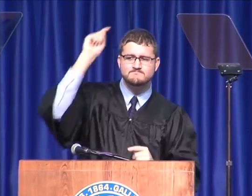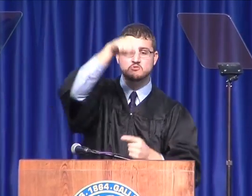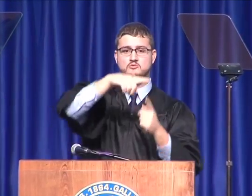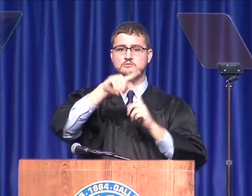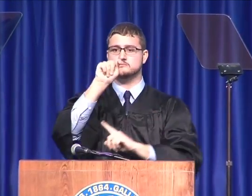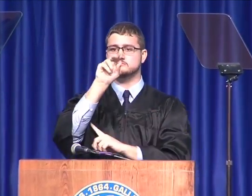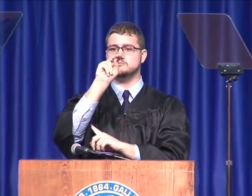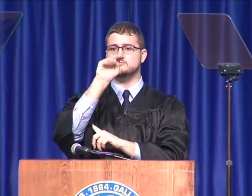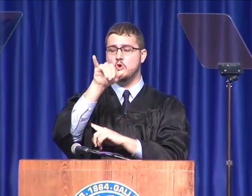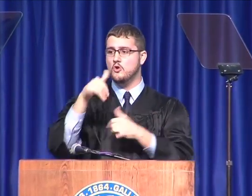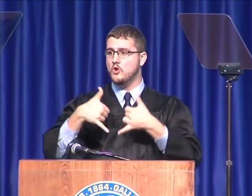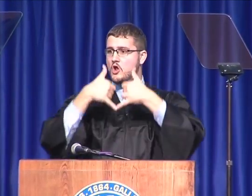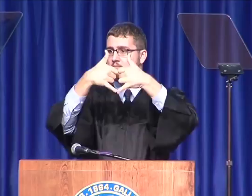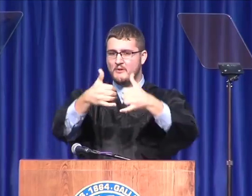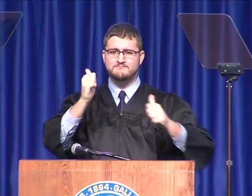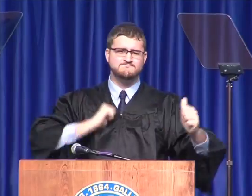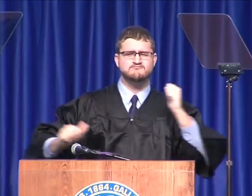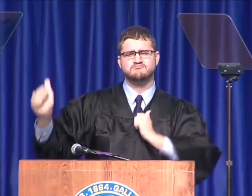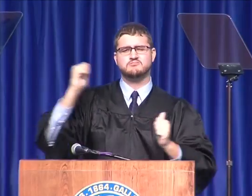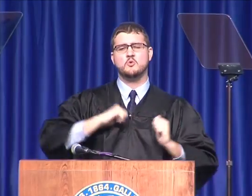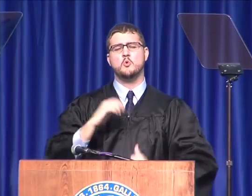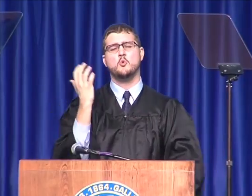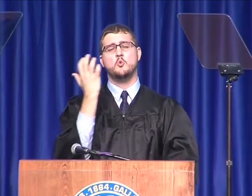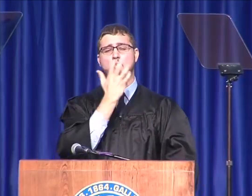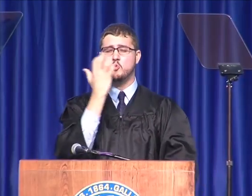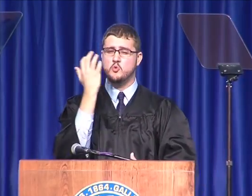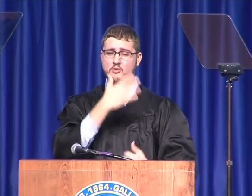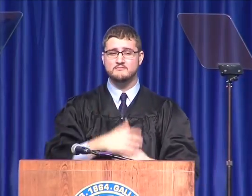[Trevor] The cast also performed at The Tony Awards in June.